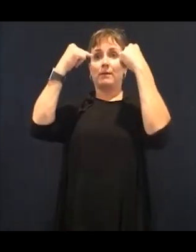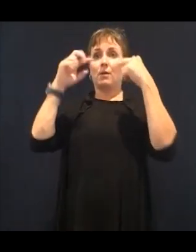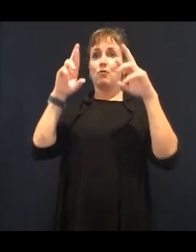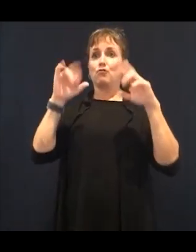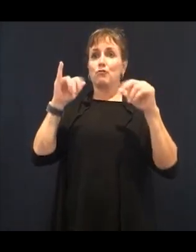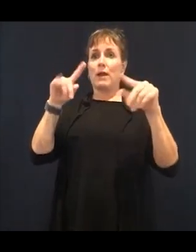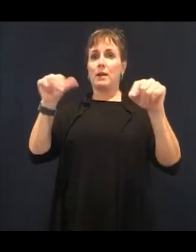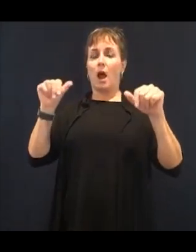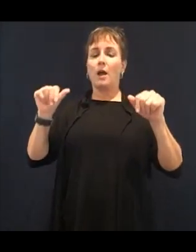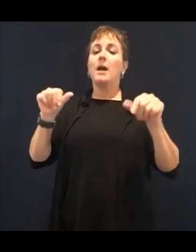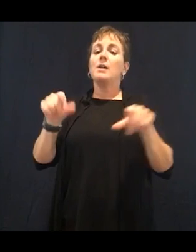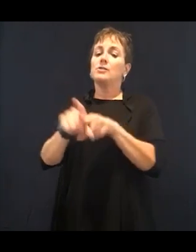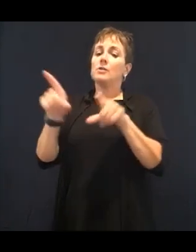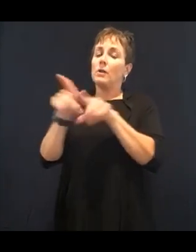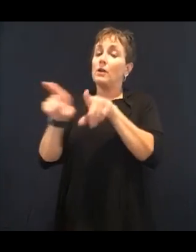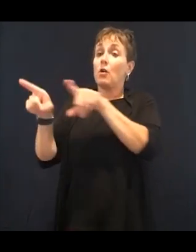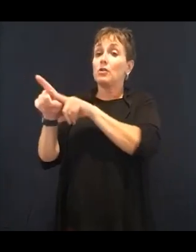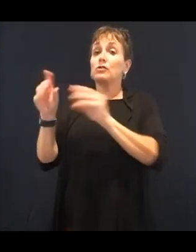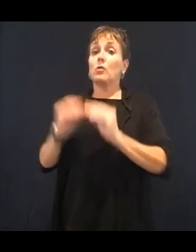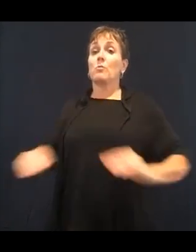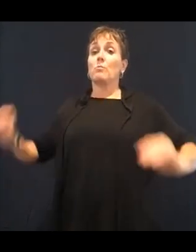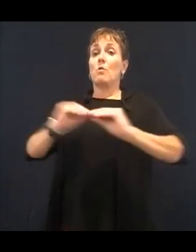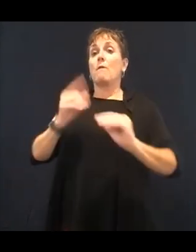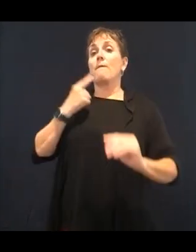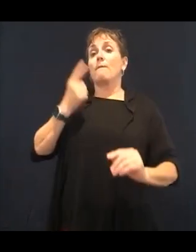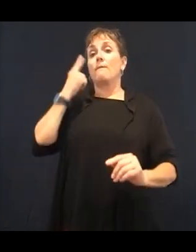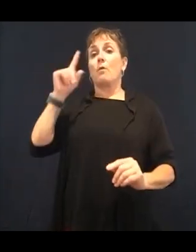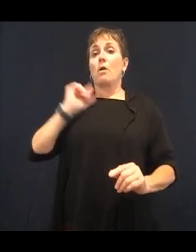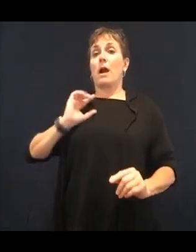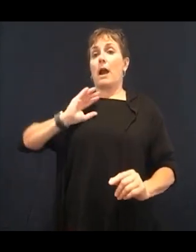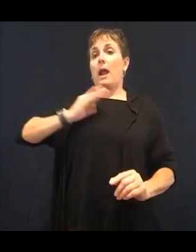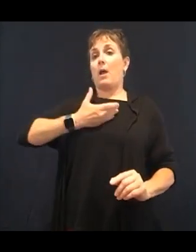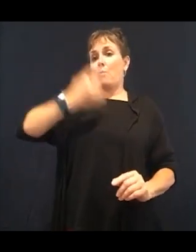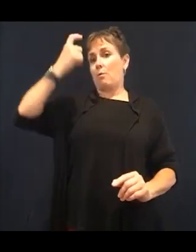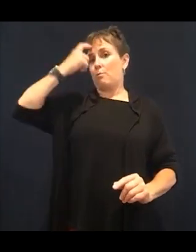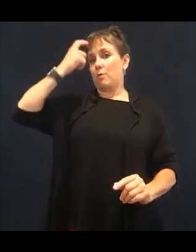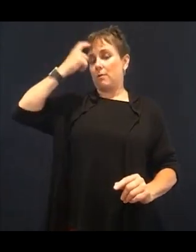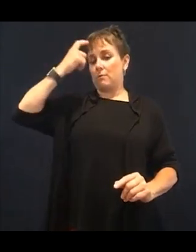exchanging through our body. So we want more leptin. So you'll hear me